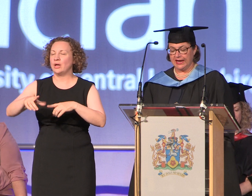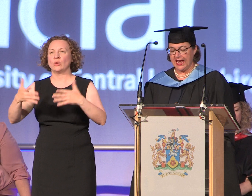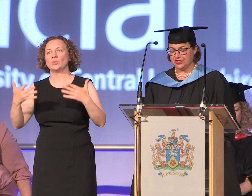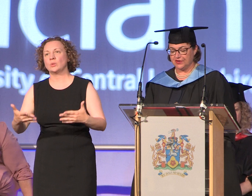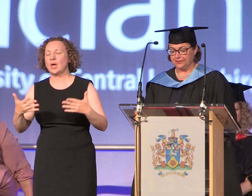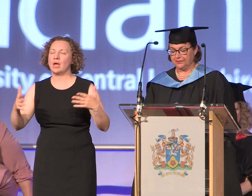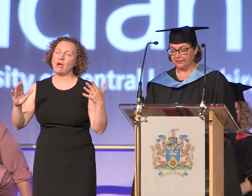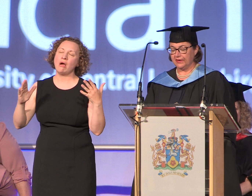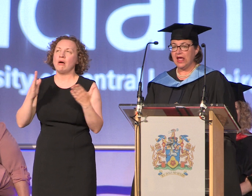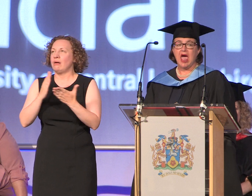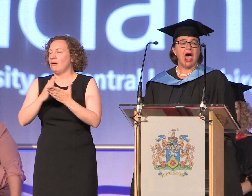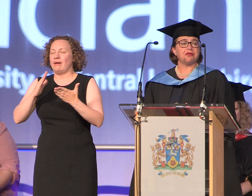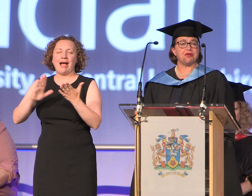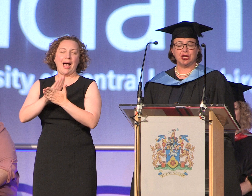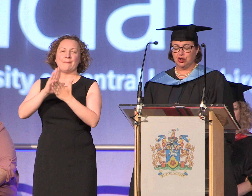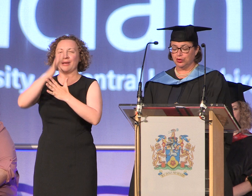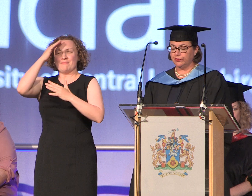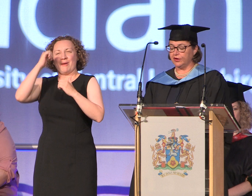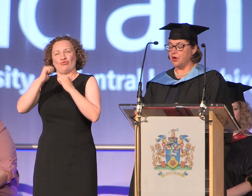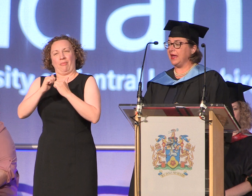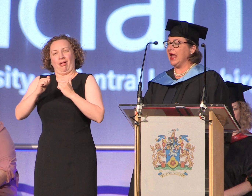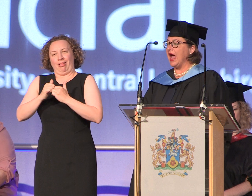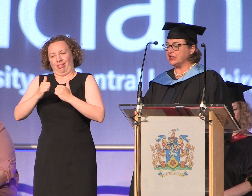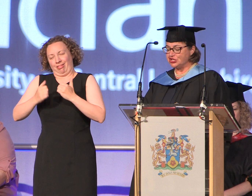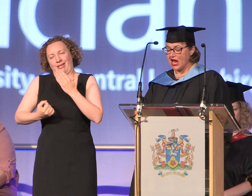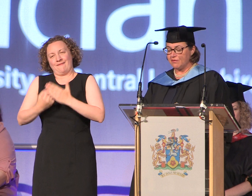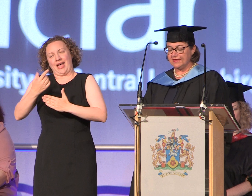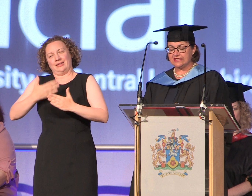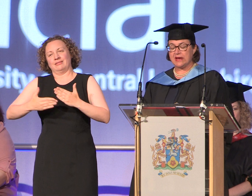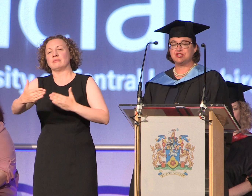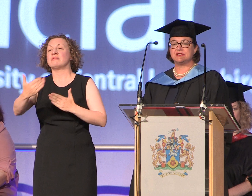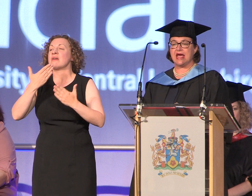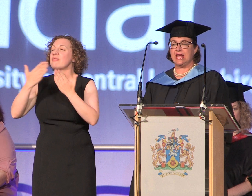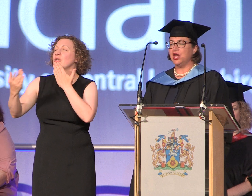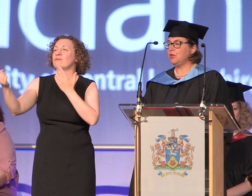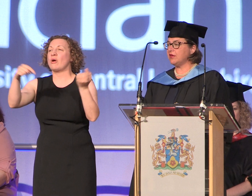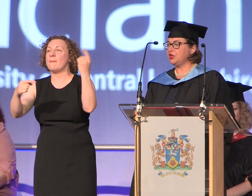occasion and thank you all for coming and sharing this special day with our